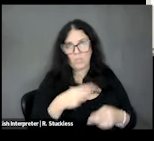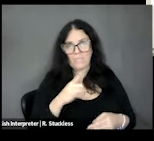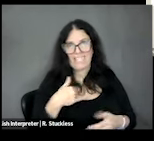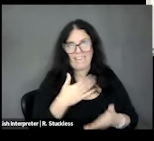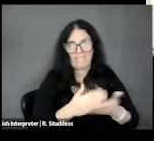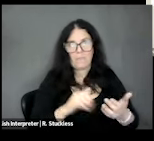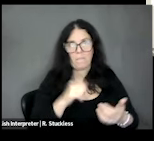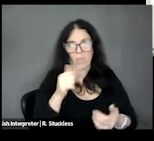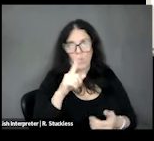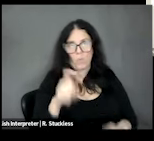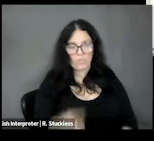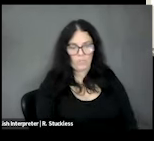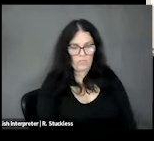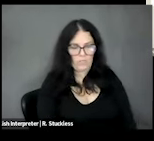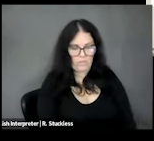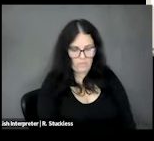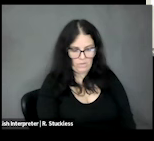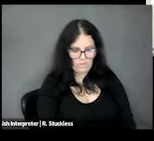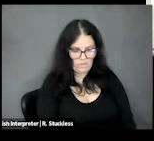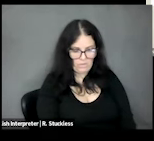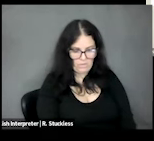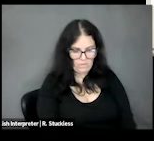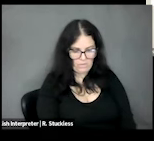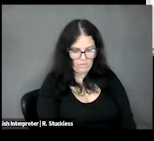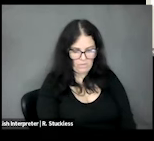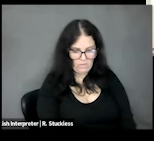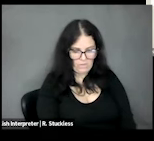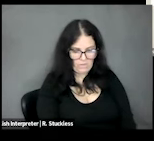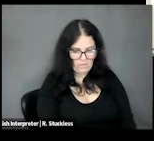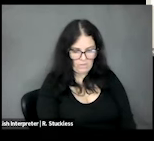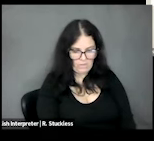had submitted prior to this so we'll get to those as well. So, apologies if I mispronounce